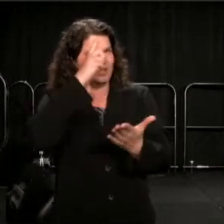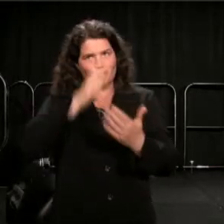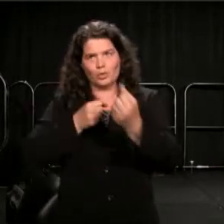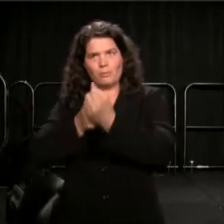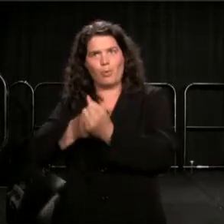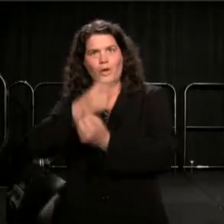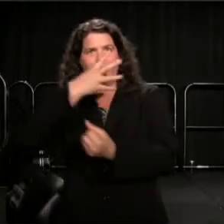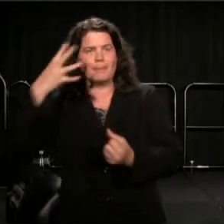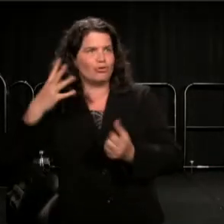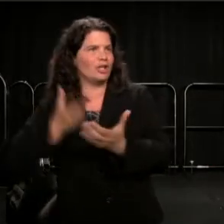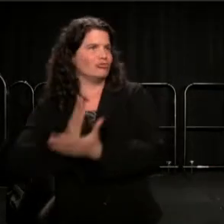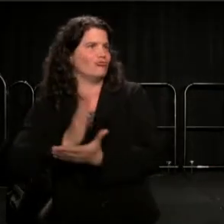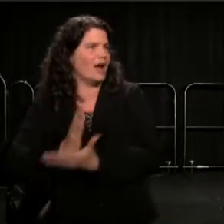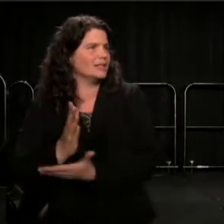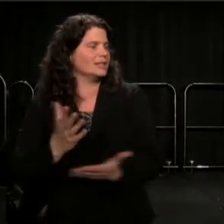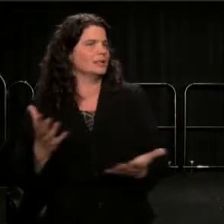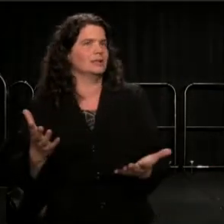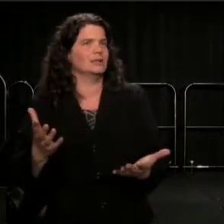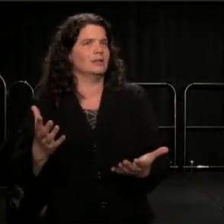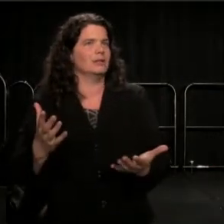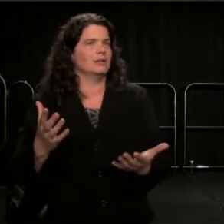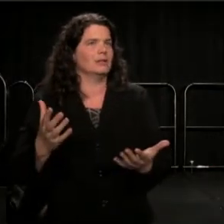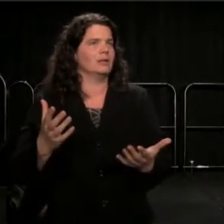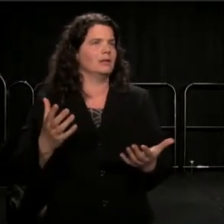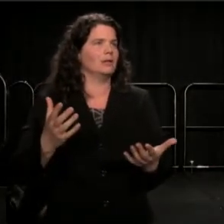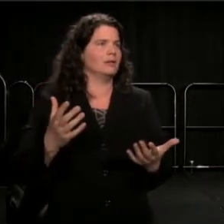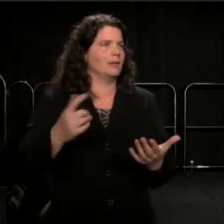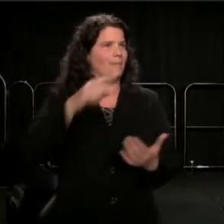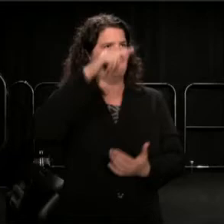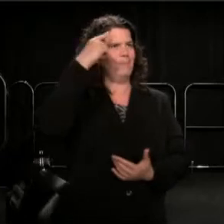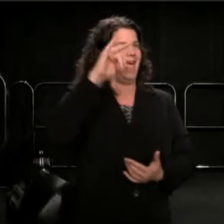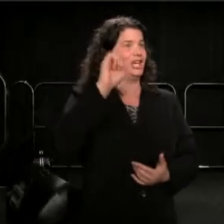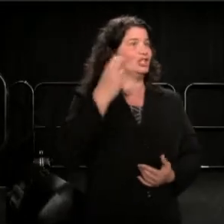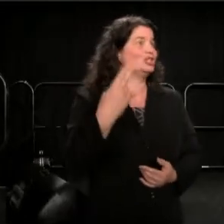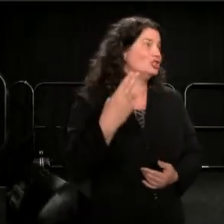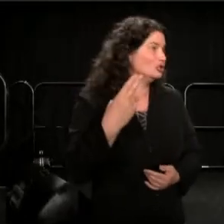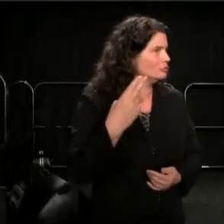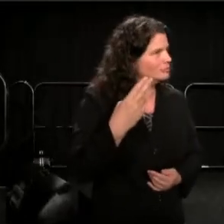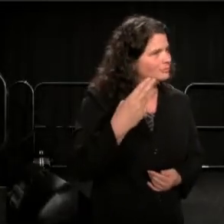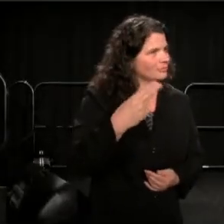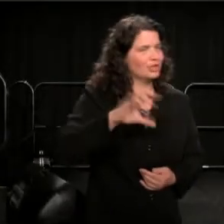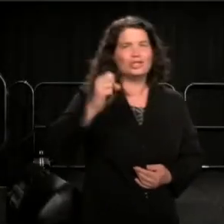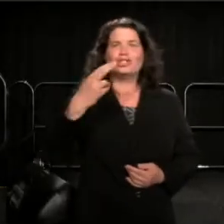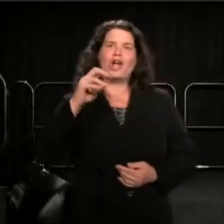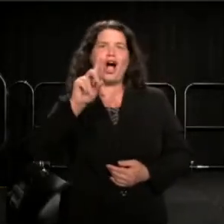and equality. Blackish! Shun the rhymes.